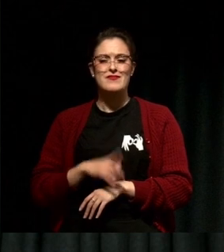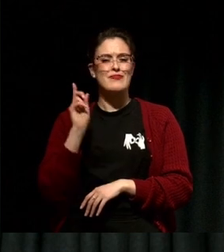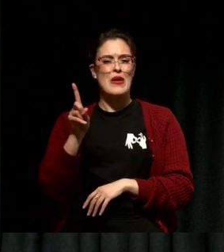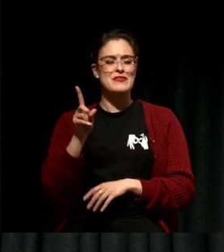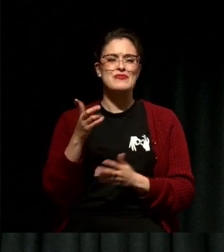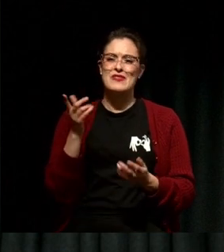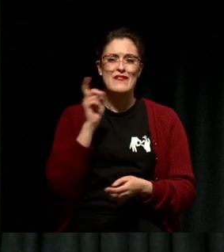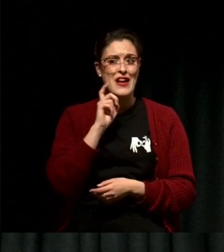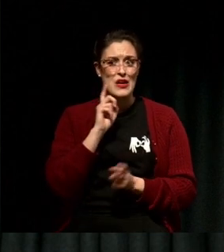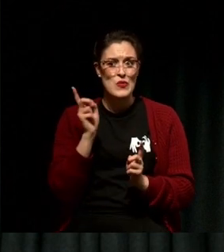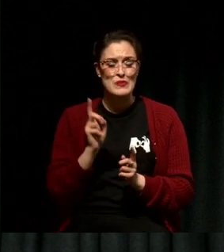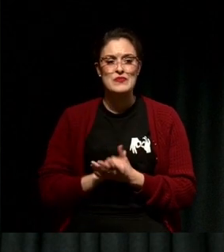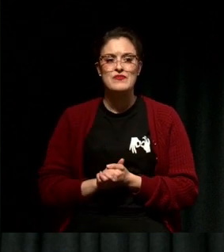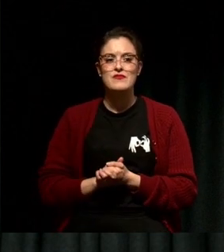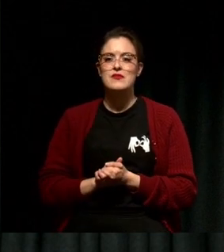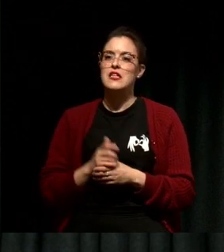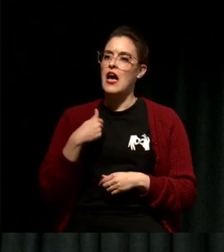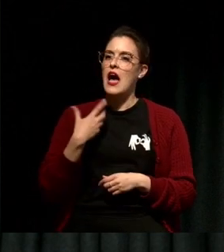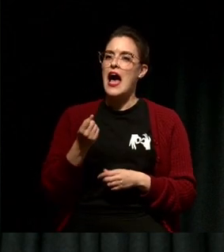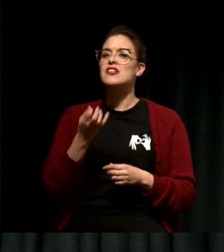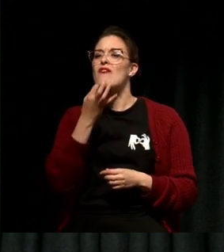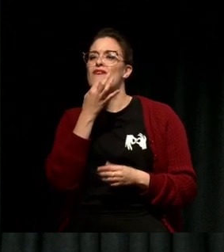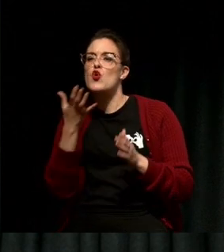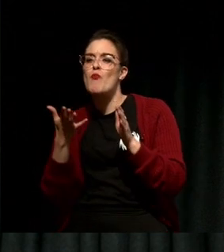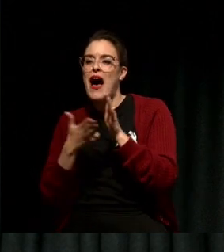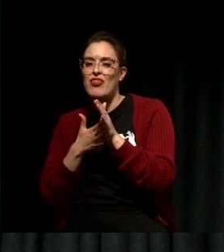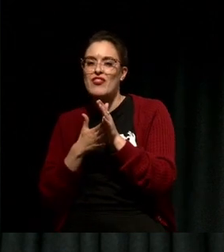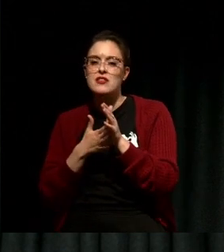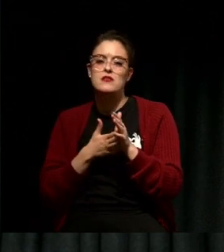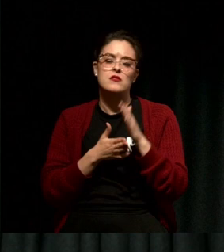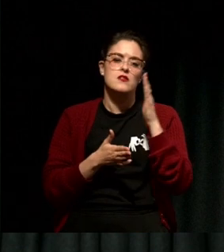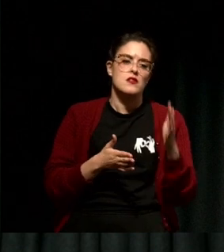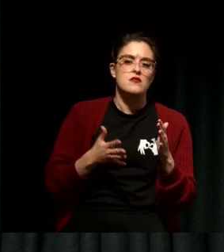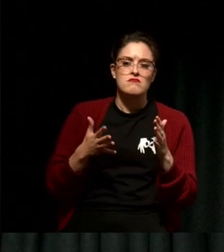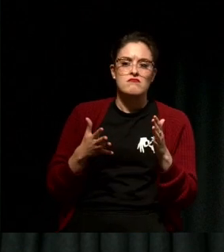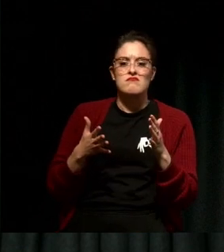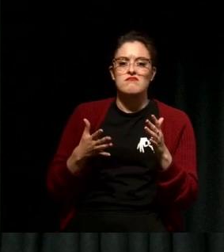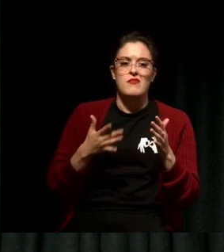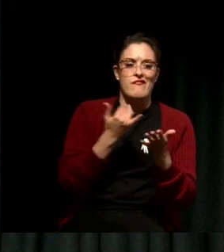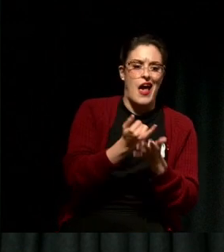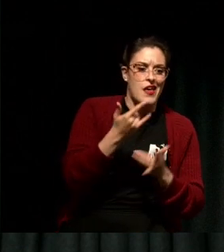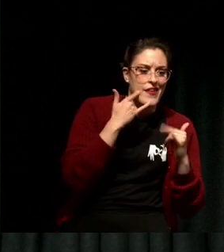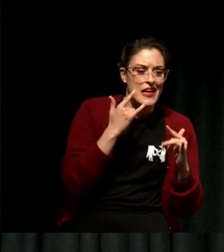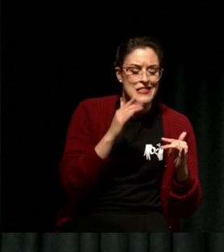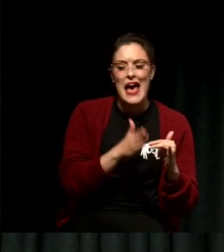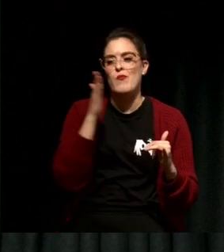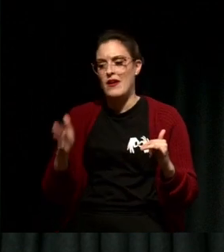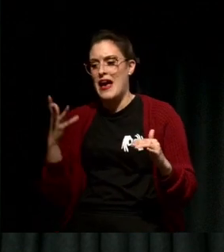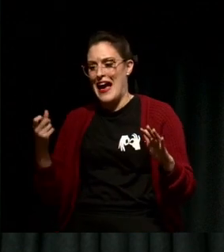I had a few months between failing the exam and having to leave, and in that time something changed.